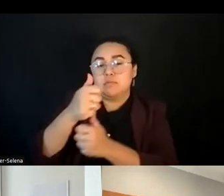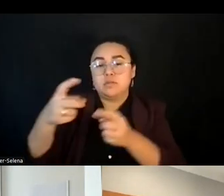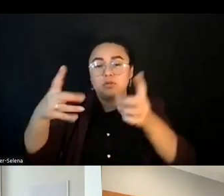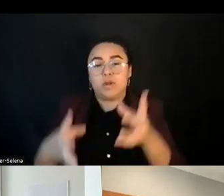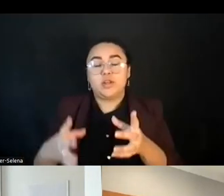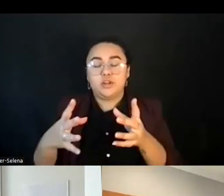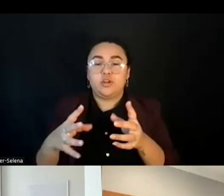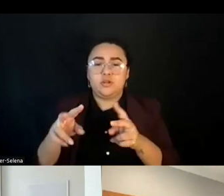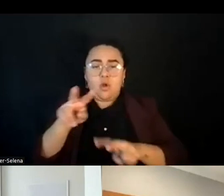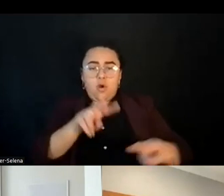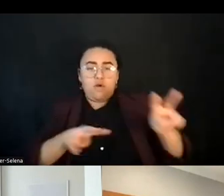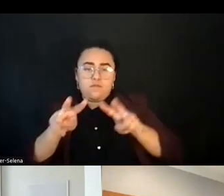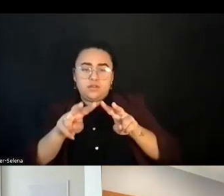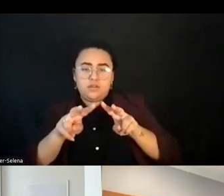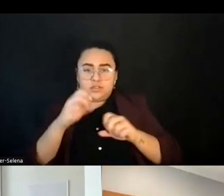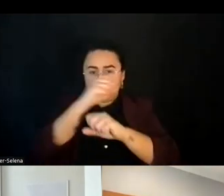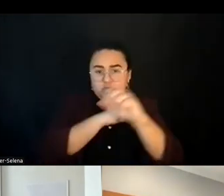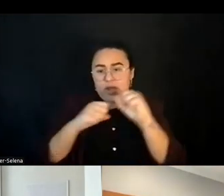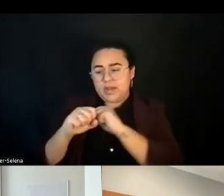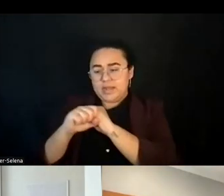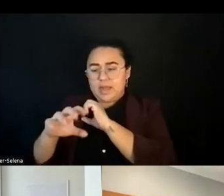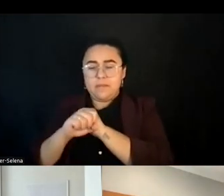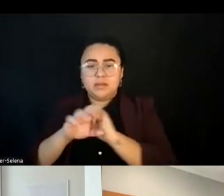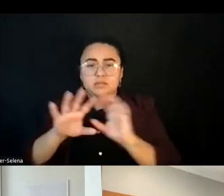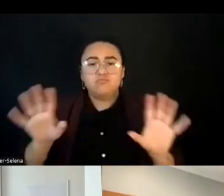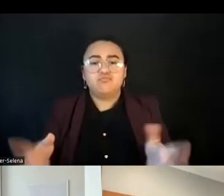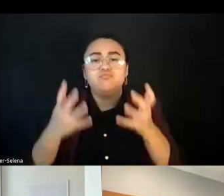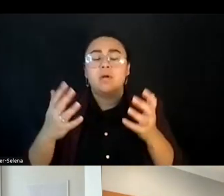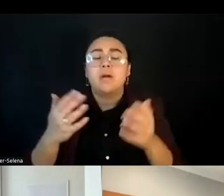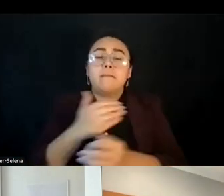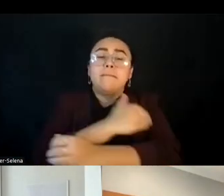and campaigns to build power of young people, shift narratives and advance policies that